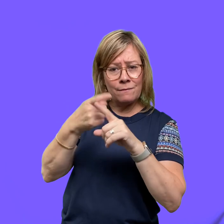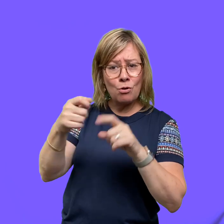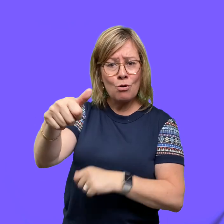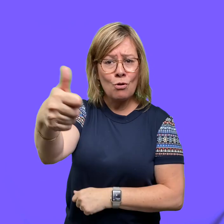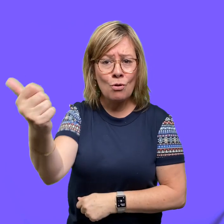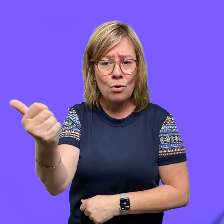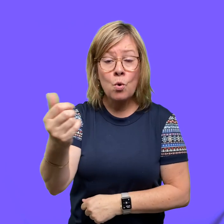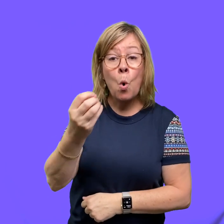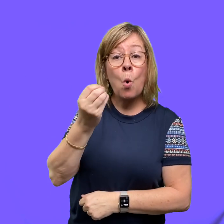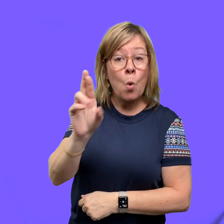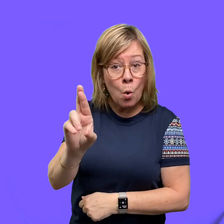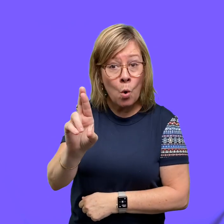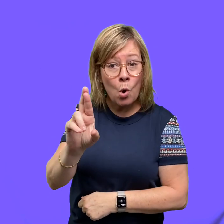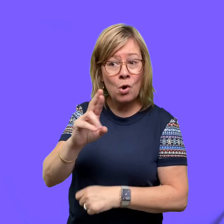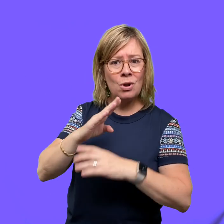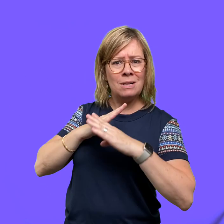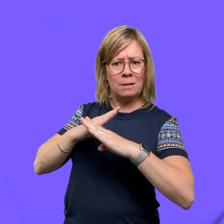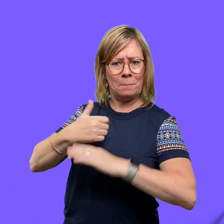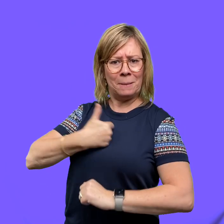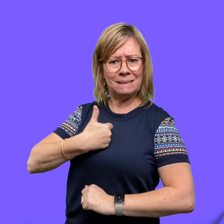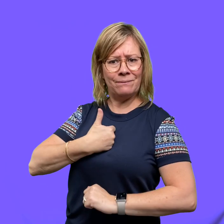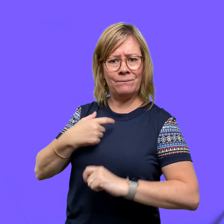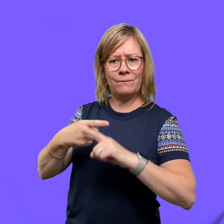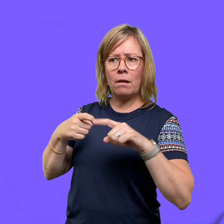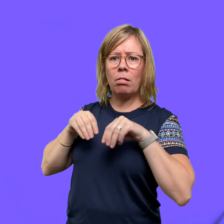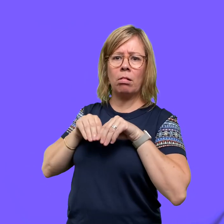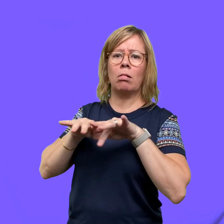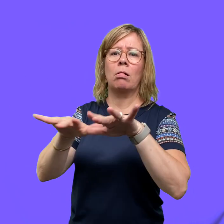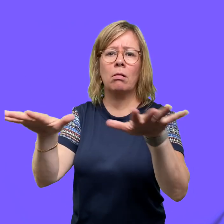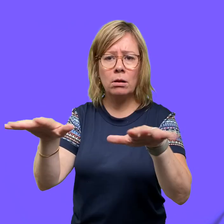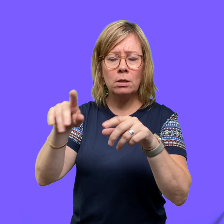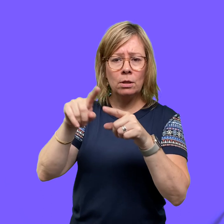ill from others, or preventing ourselves from transmitting illness to other